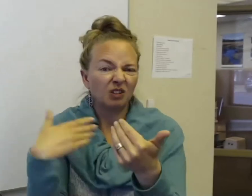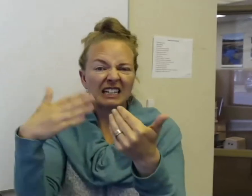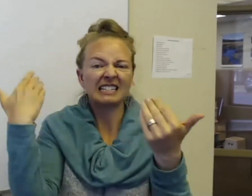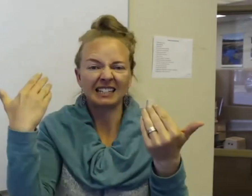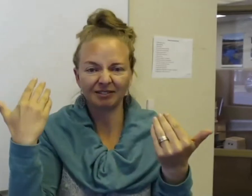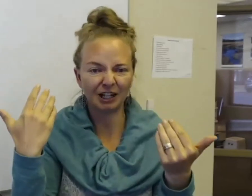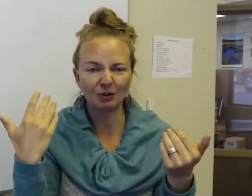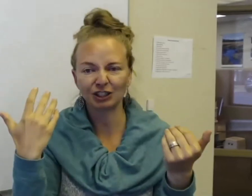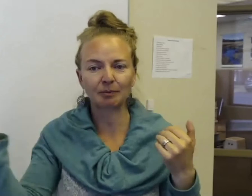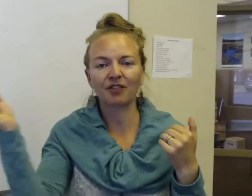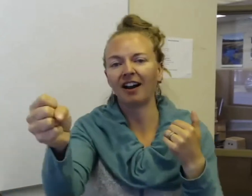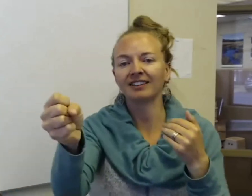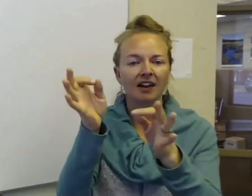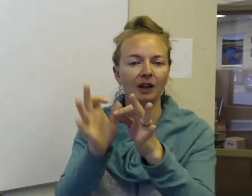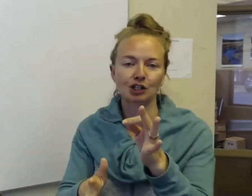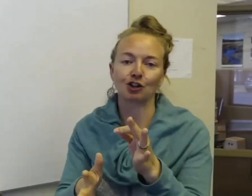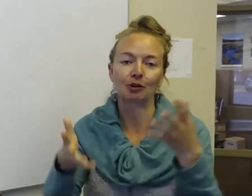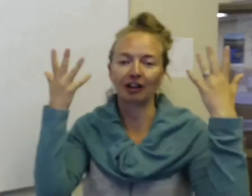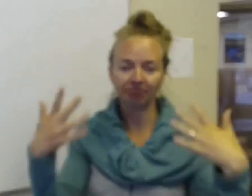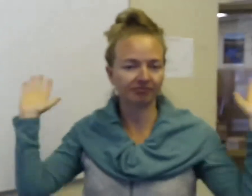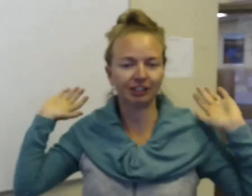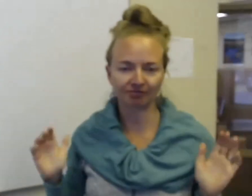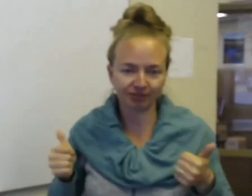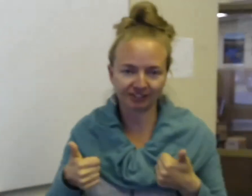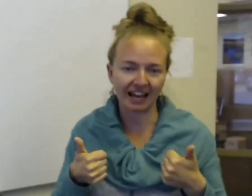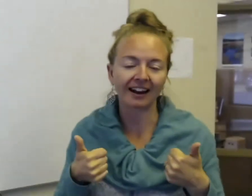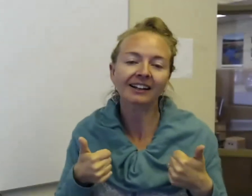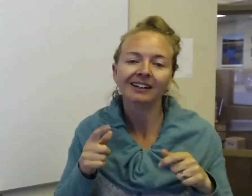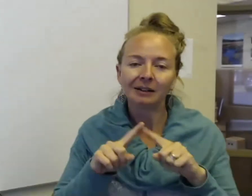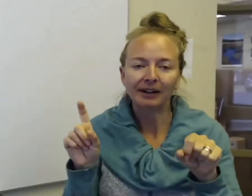really easy, you know, just to provide a sign language interpreter, and you know, that's that.